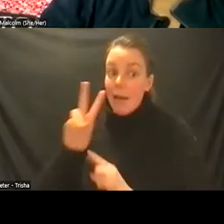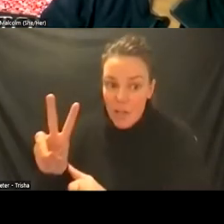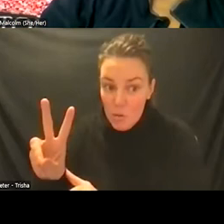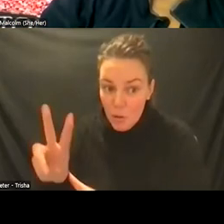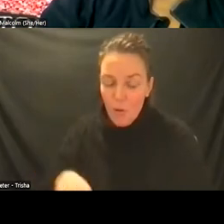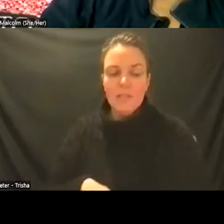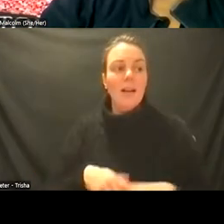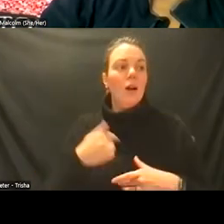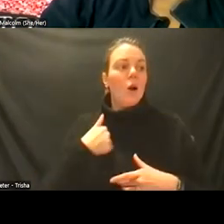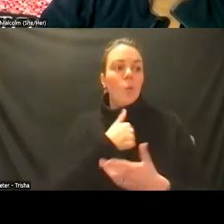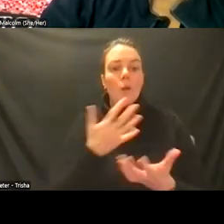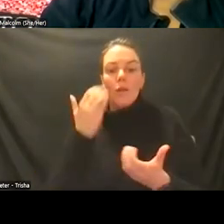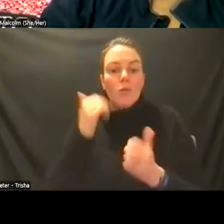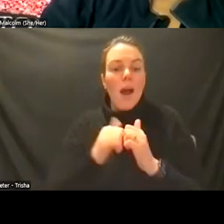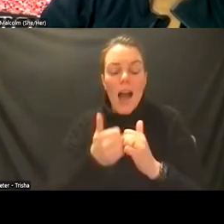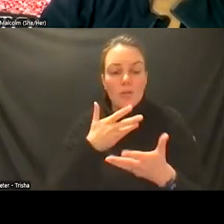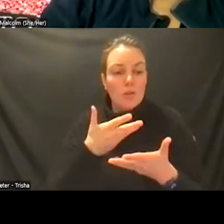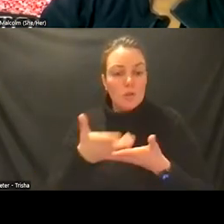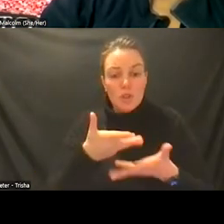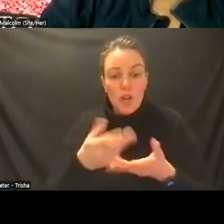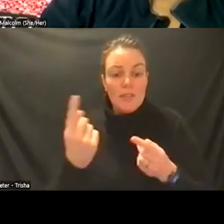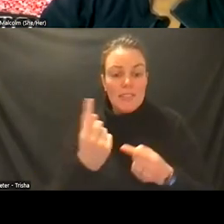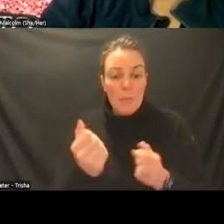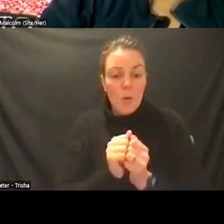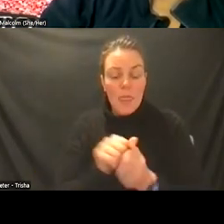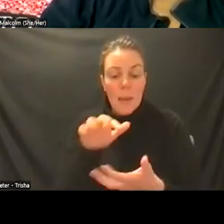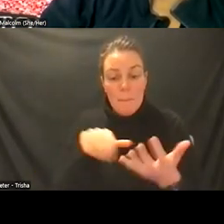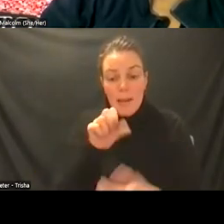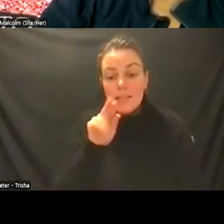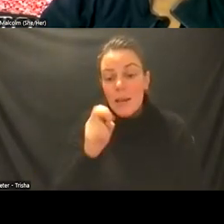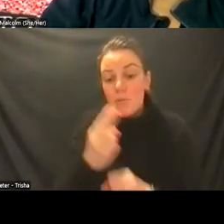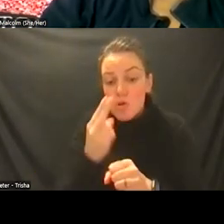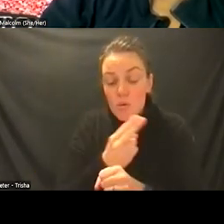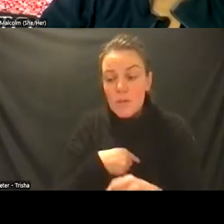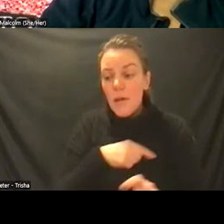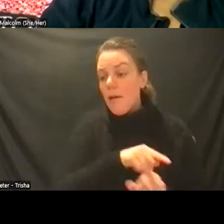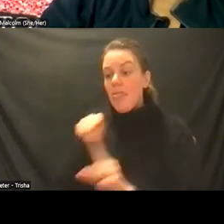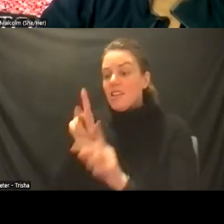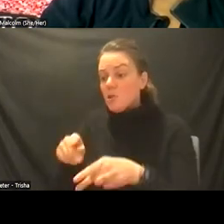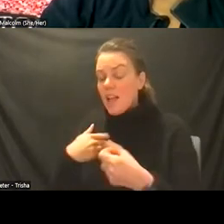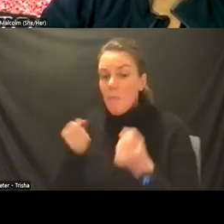someone who's coming in with mixed substance use or who's had multiple arrests or in fact as roger